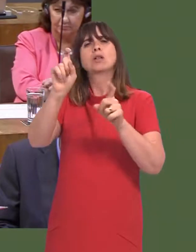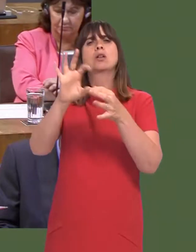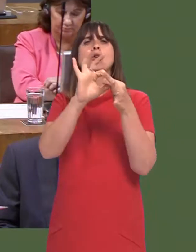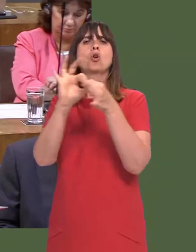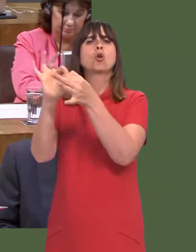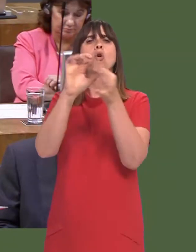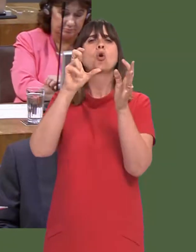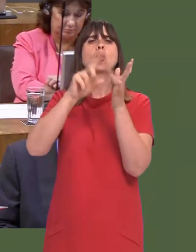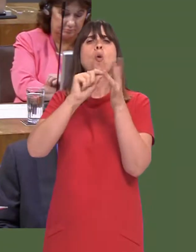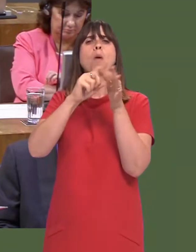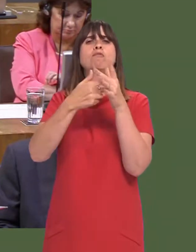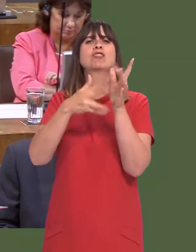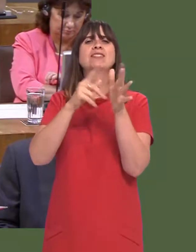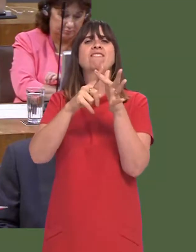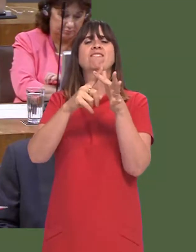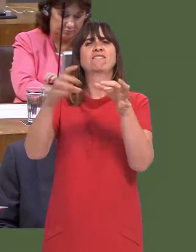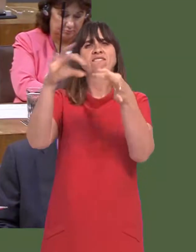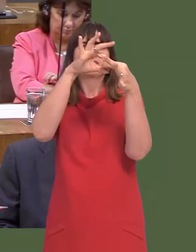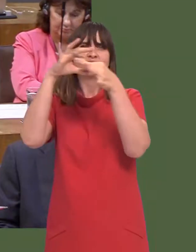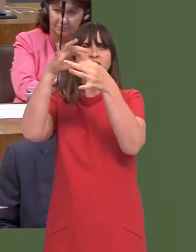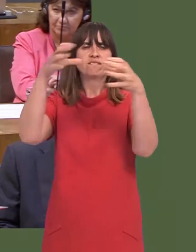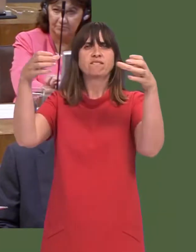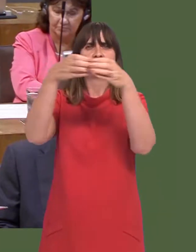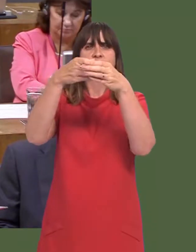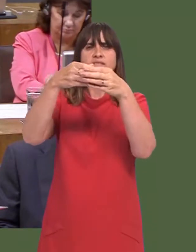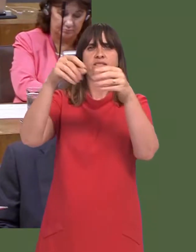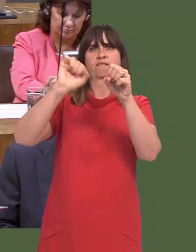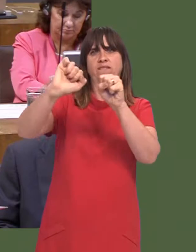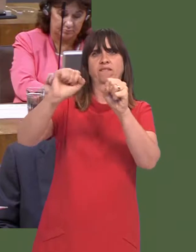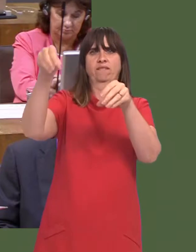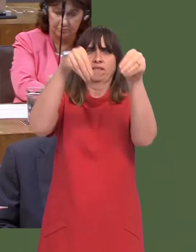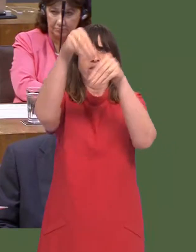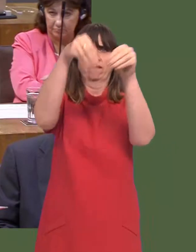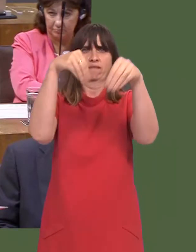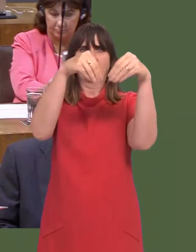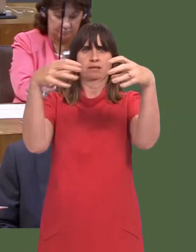or companies, come into the farming industry in Wales.